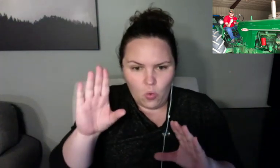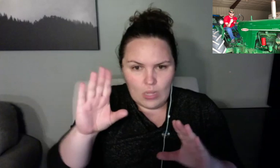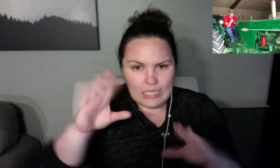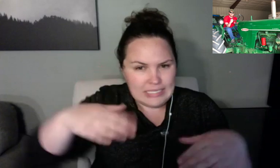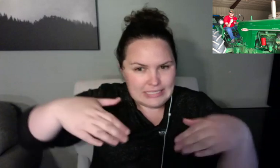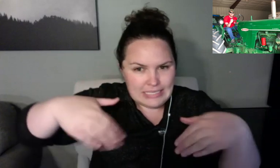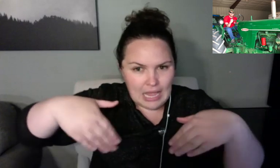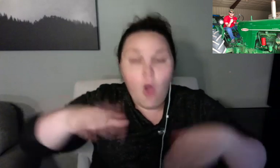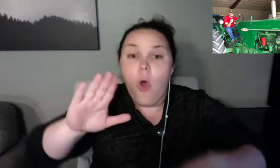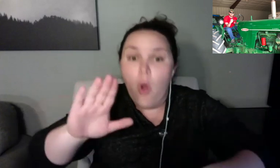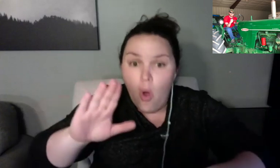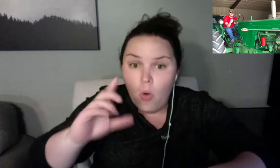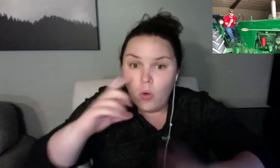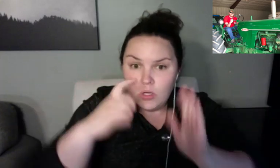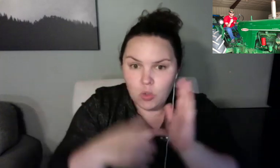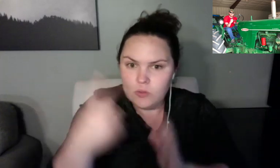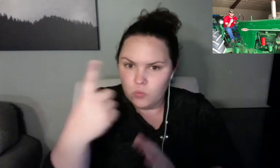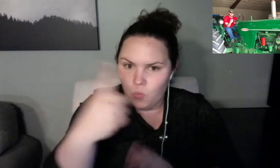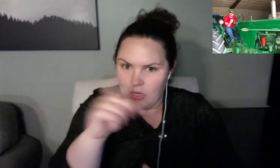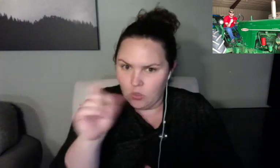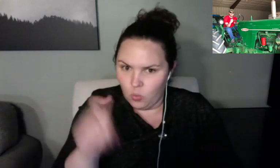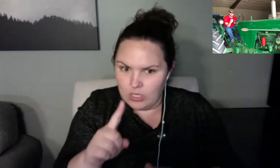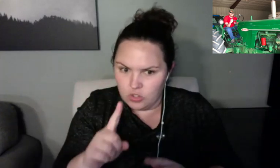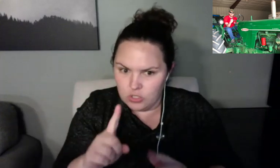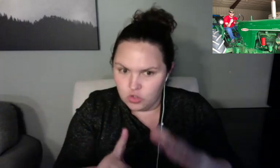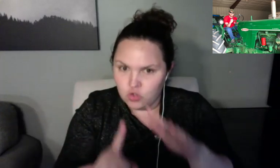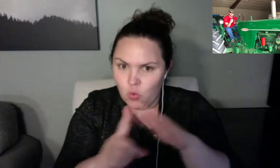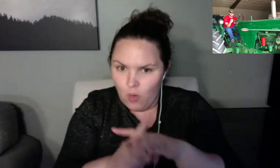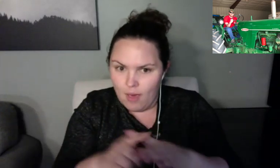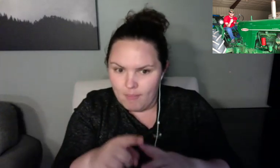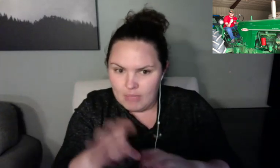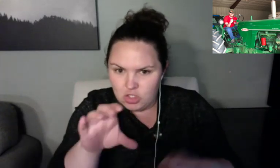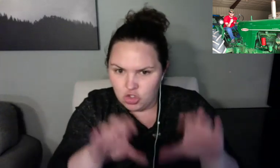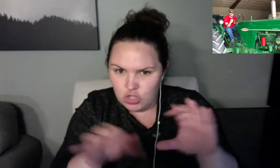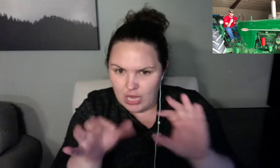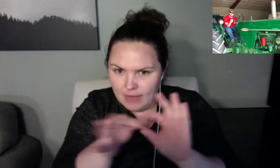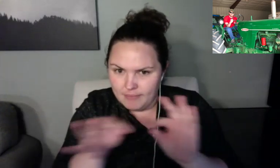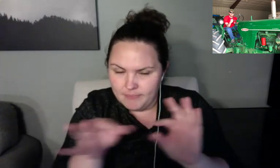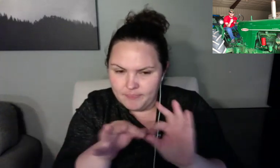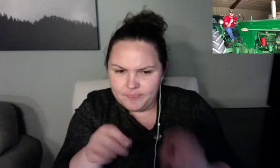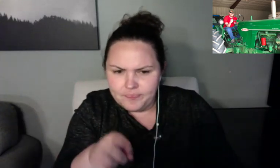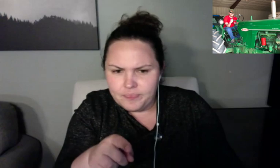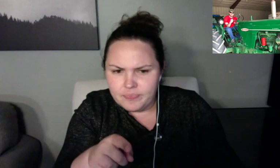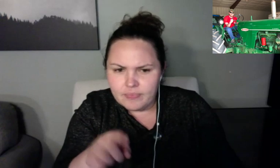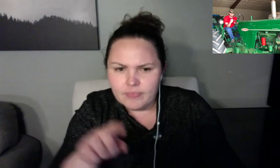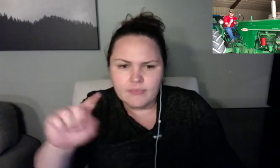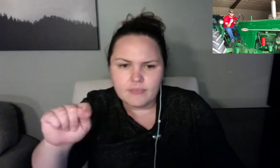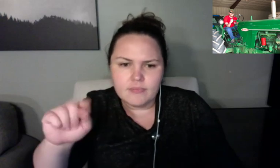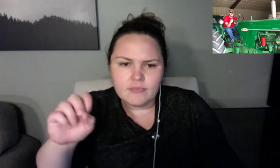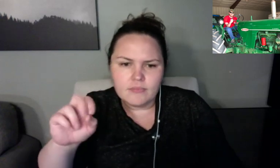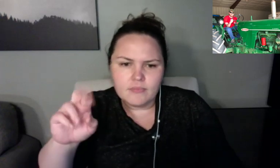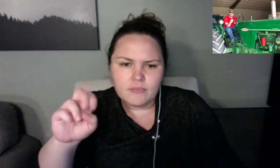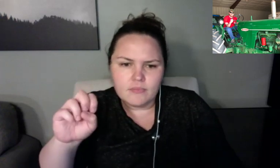Would anyone like any tips on how to have fun flossing teeth? Jen: This is Jen.